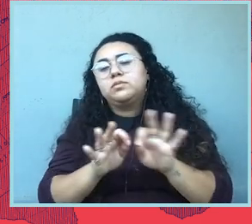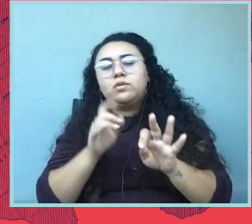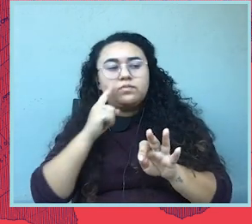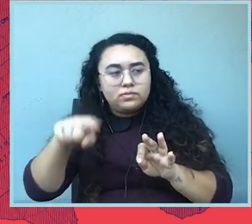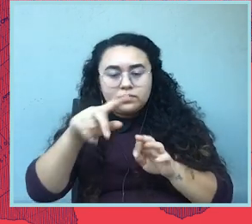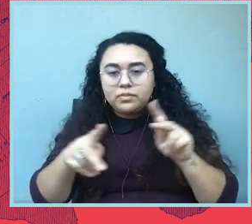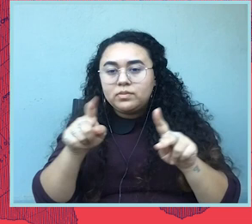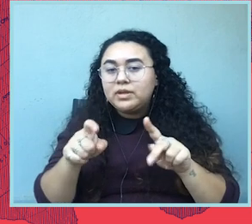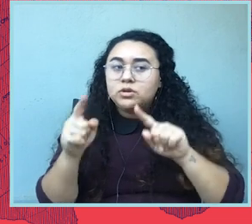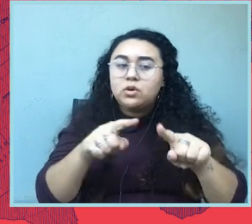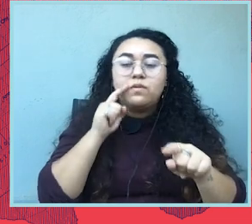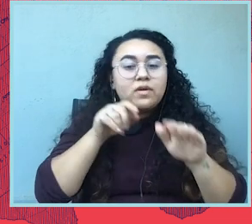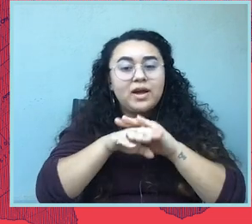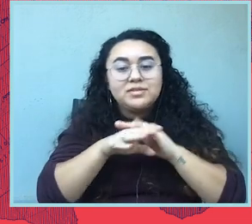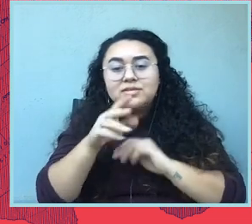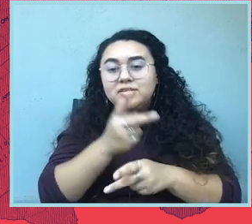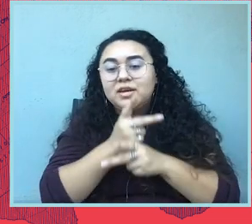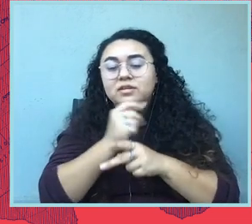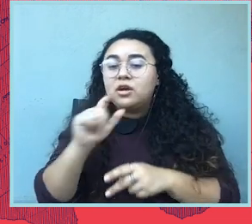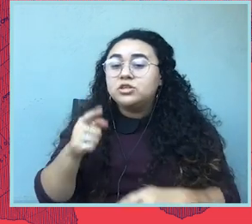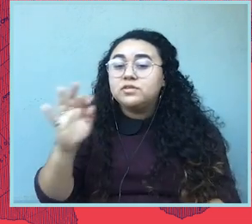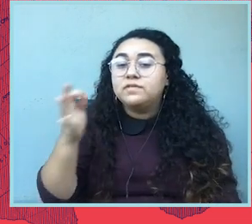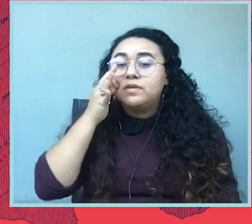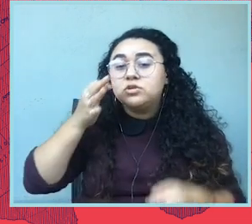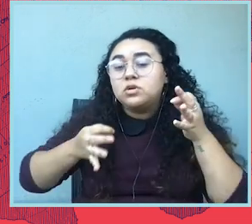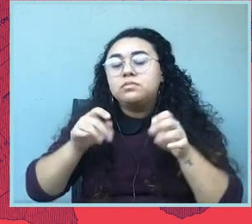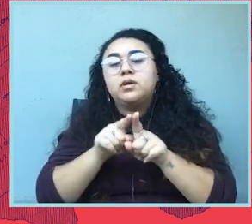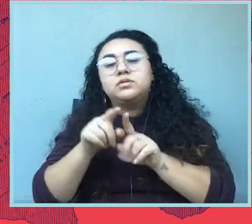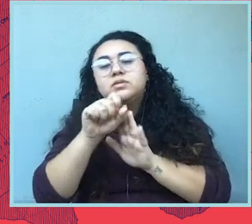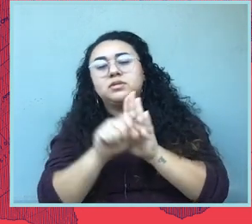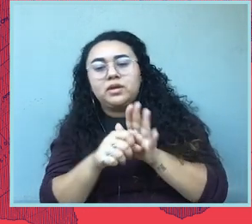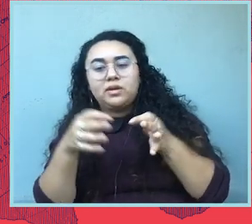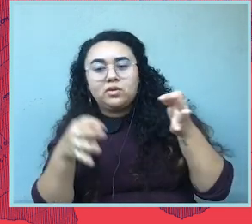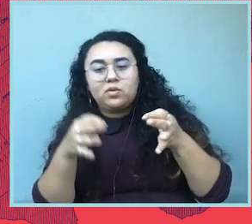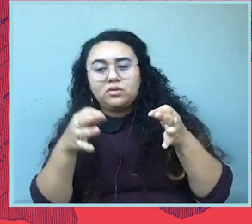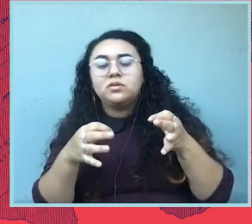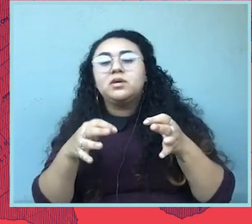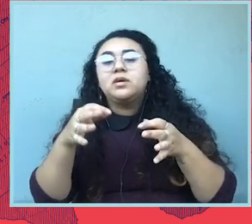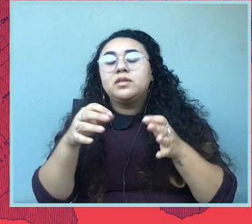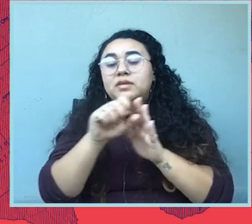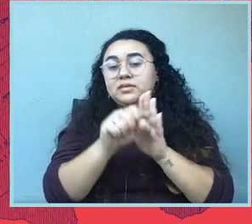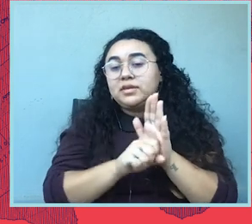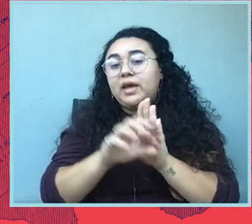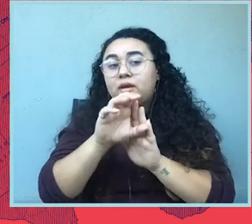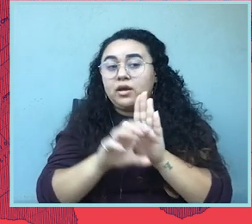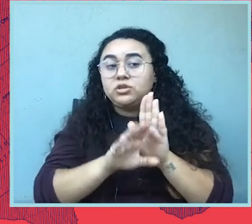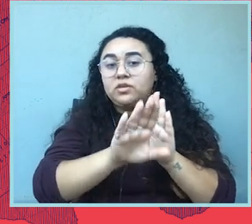But it's not just about federal courts. We are also bringing state court challenges under the state constitution, also arguing